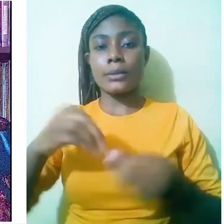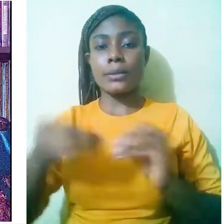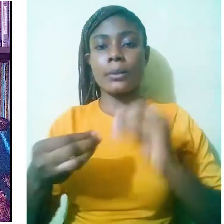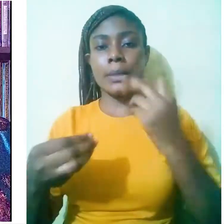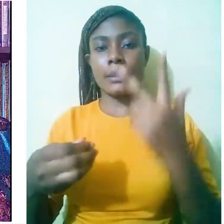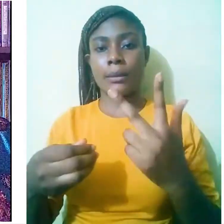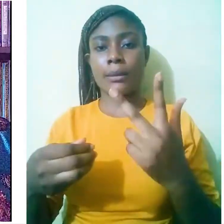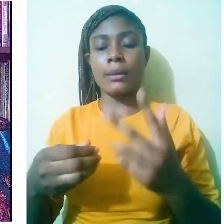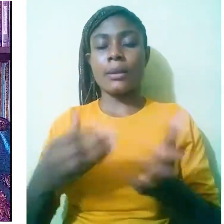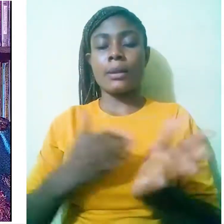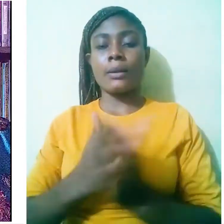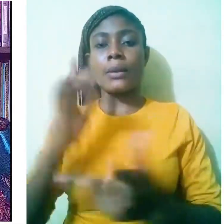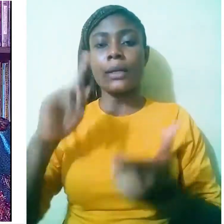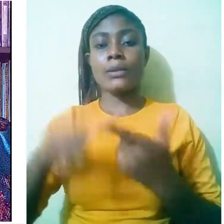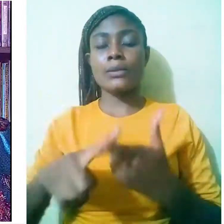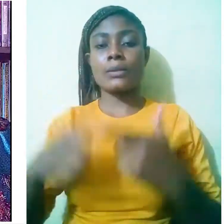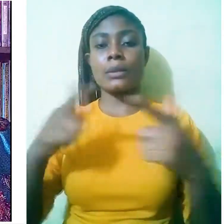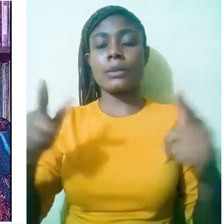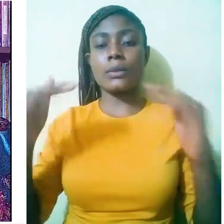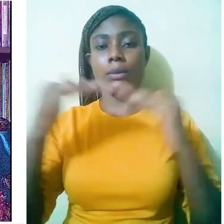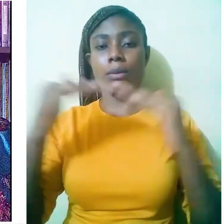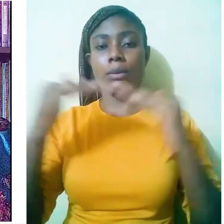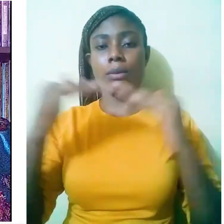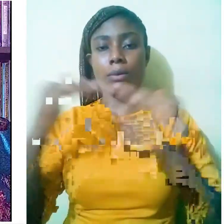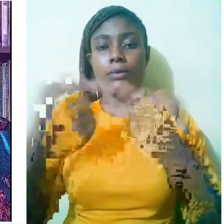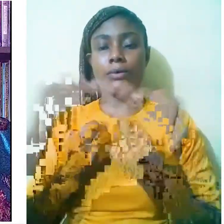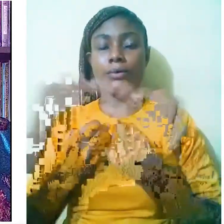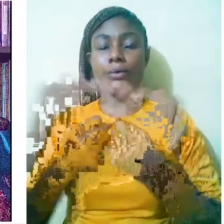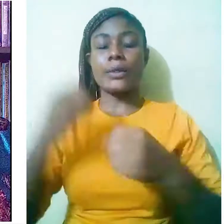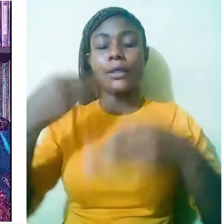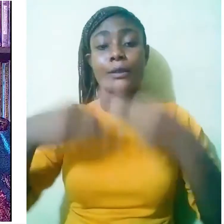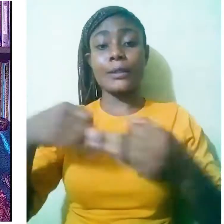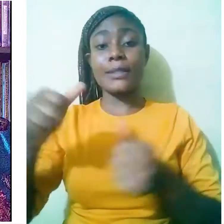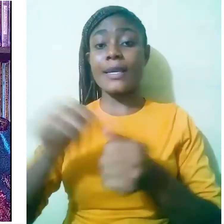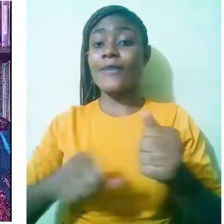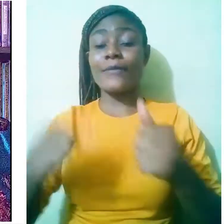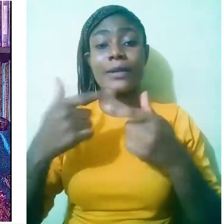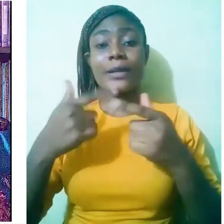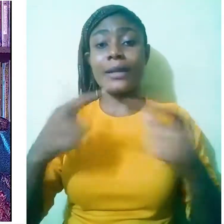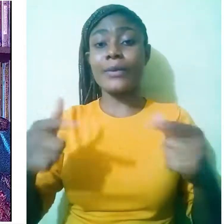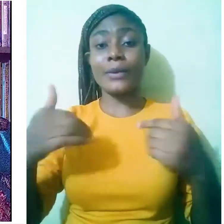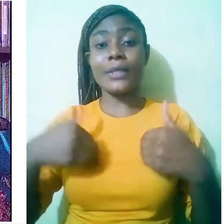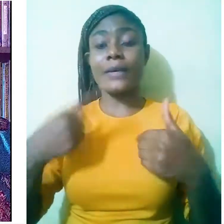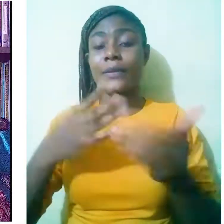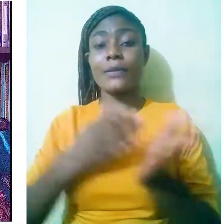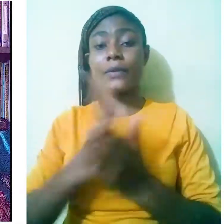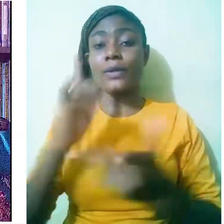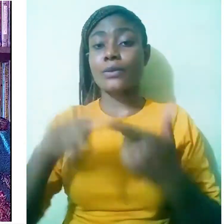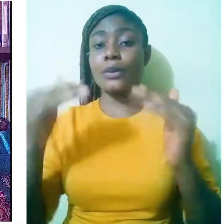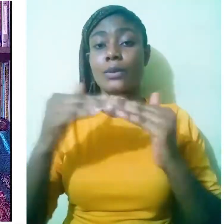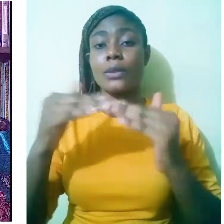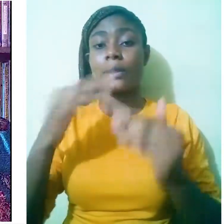Right to language equality and social justice Every language has the right to equality and social justice.